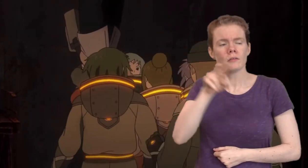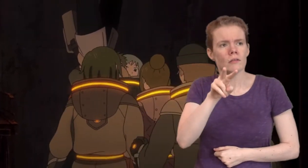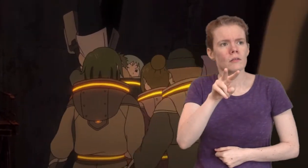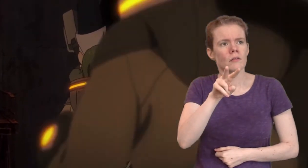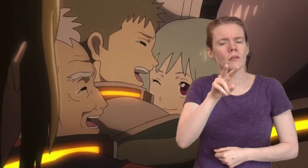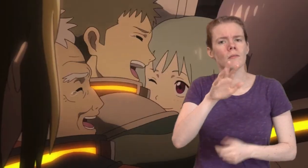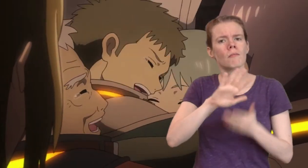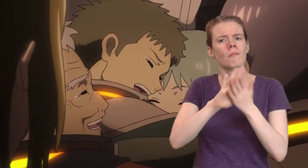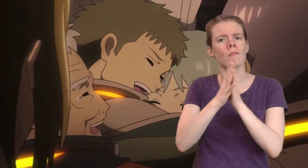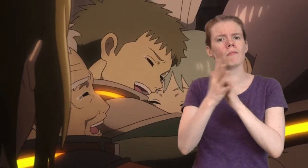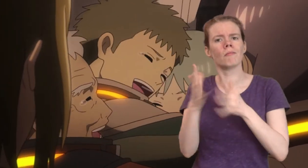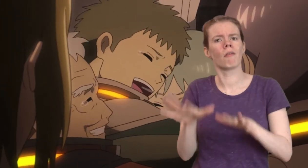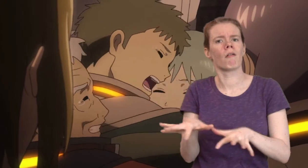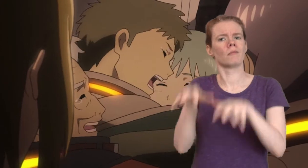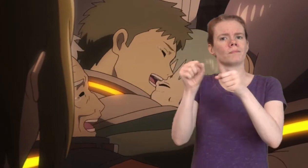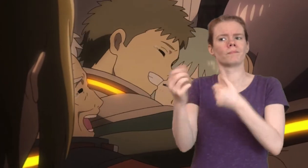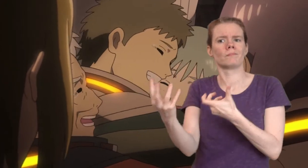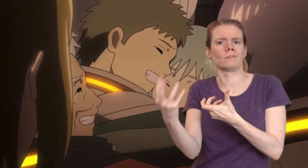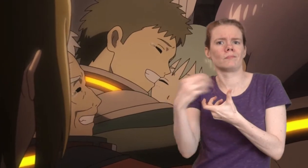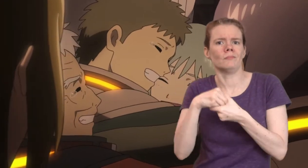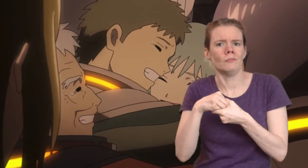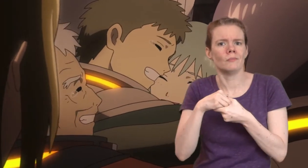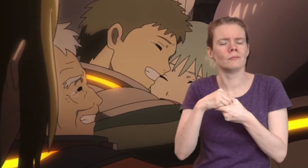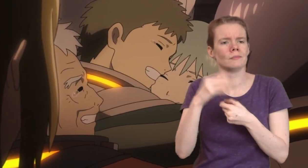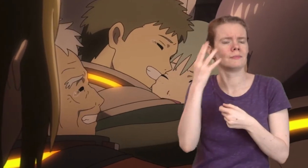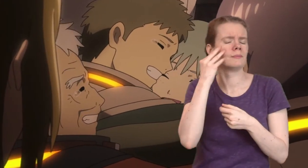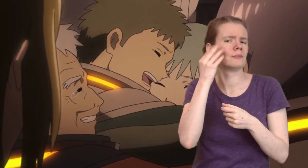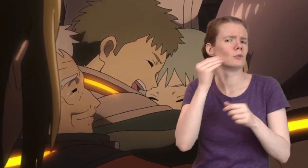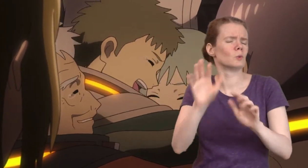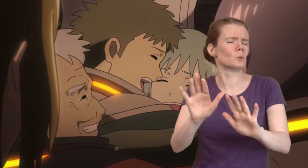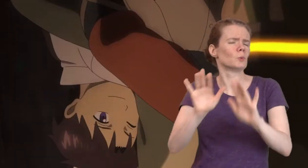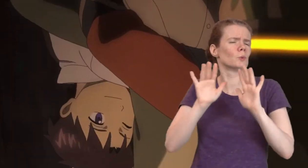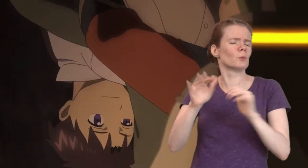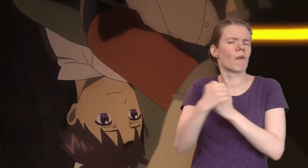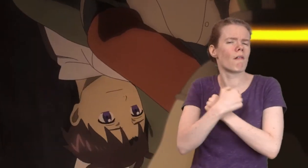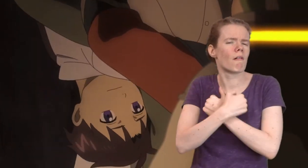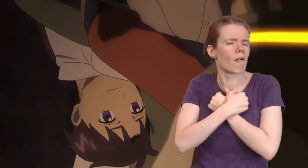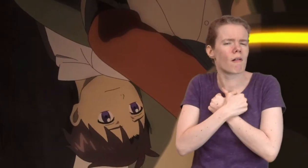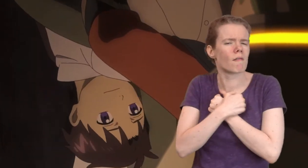adoption, becoming a part of her world. He is loved.